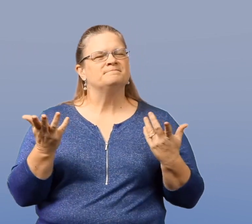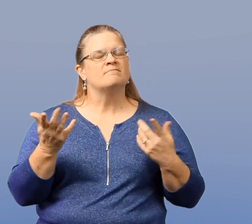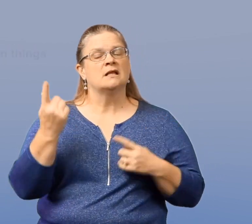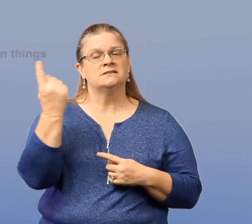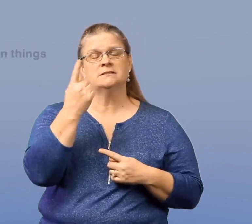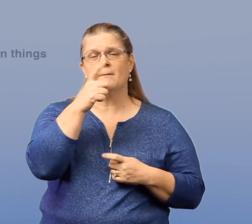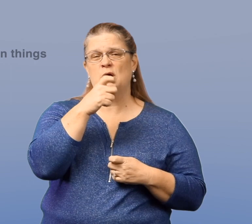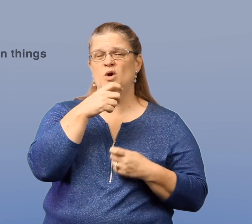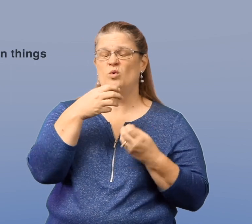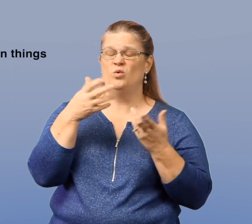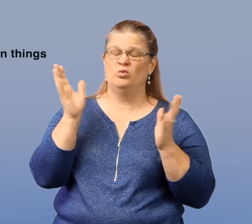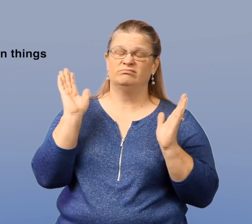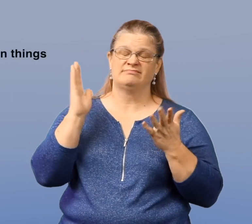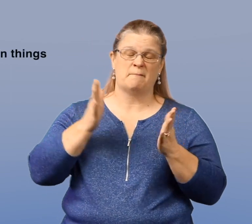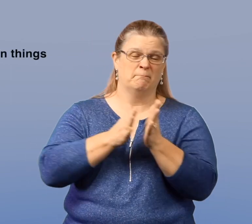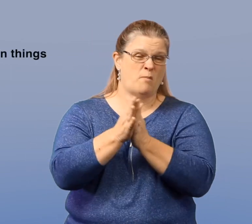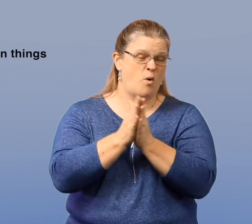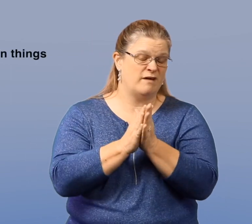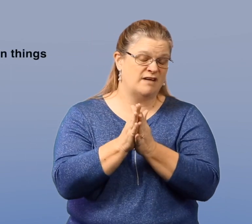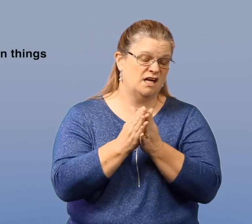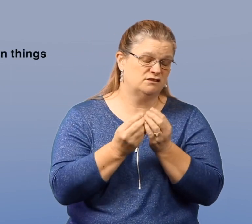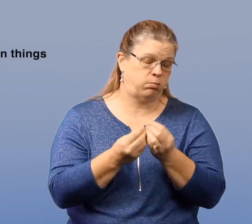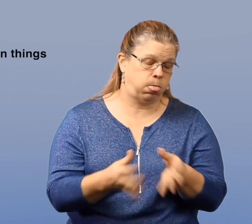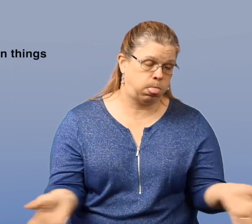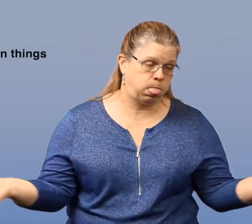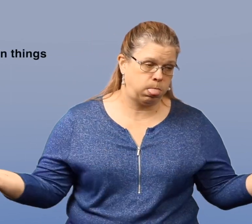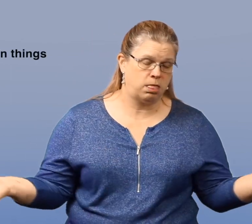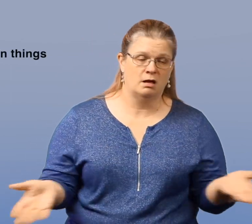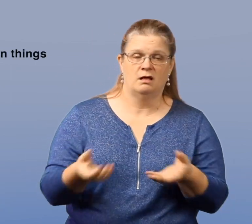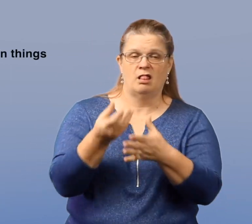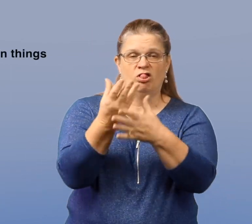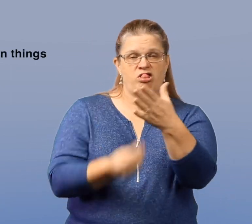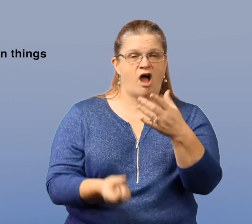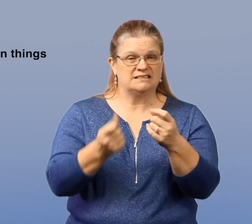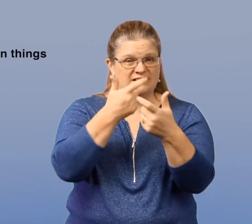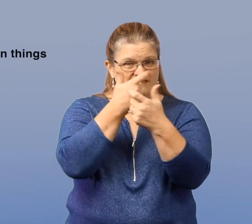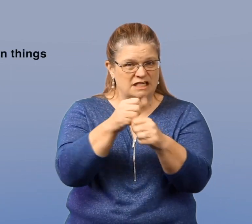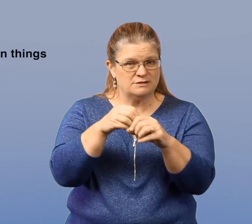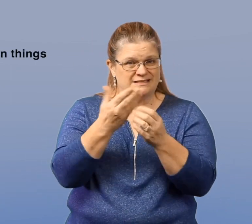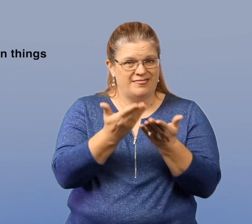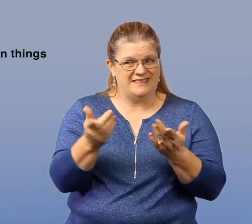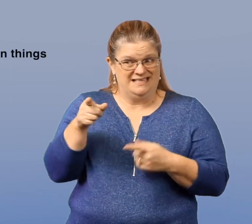Someone who loses motivation or has a lack of interest in things that used